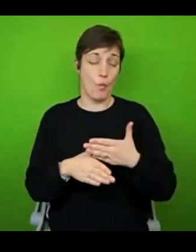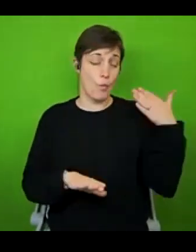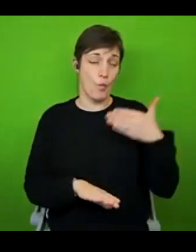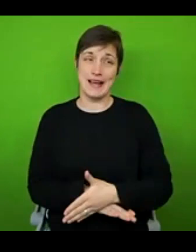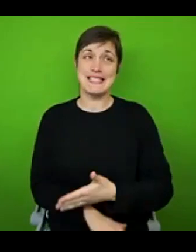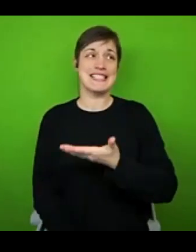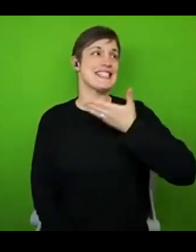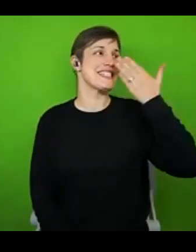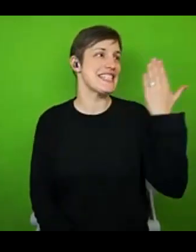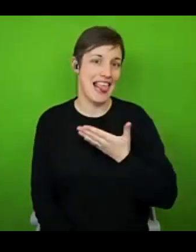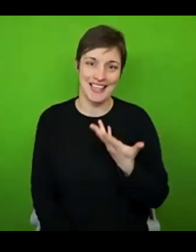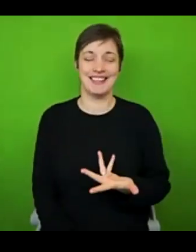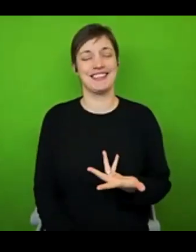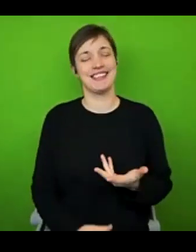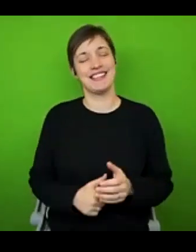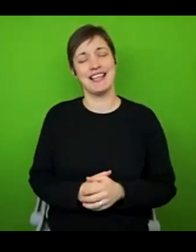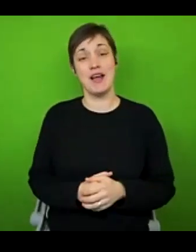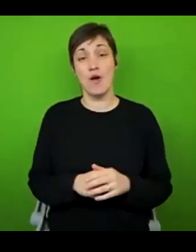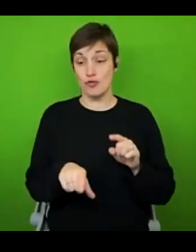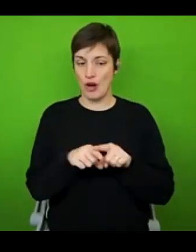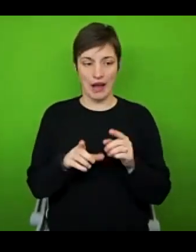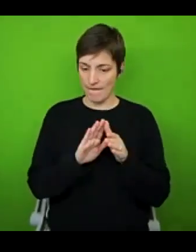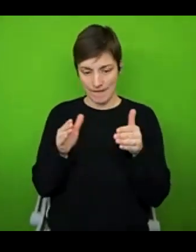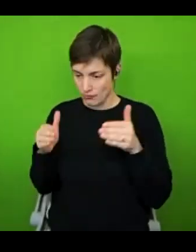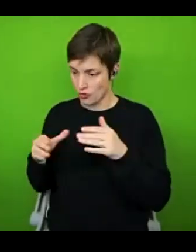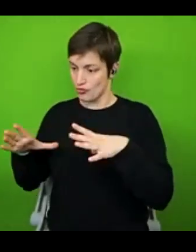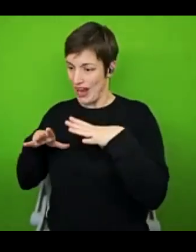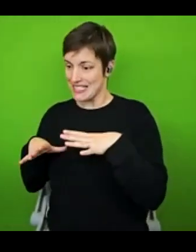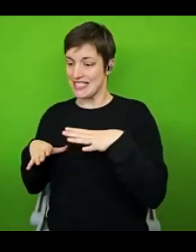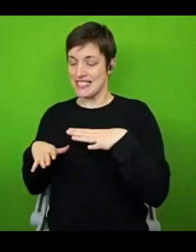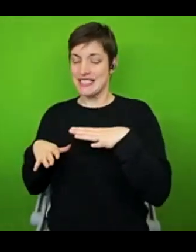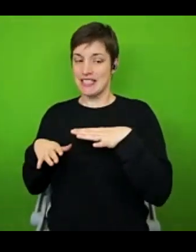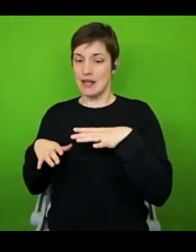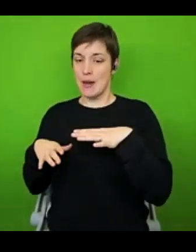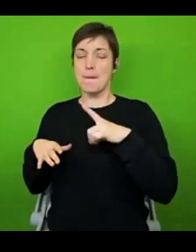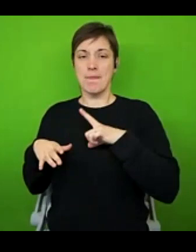So I might have been trying to prioritise rest time and my intentions were good, but by speeding through the tasks and